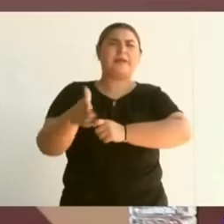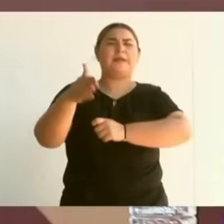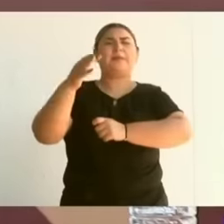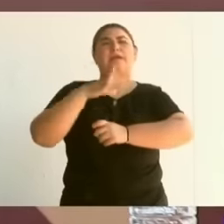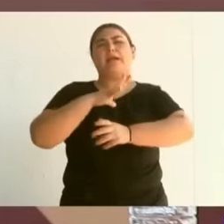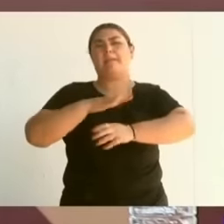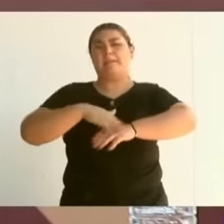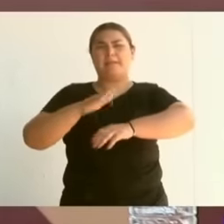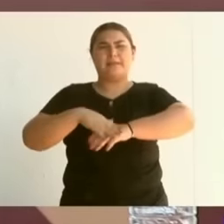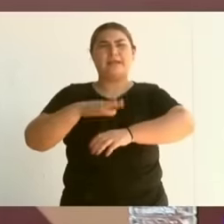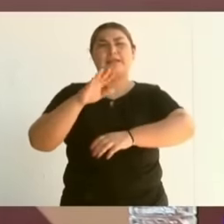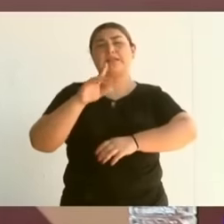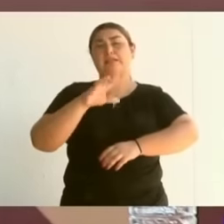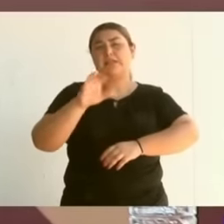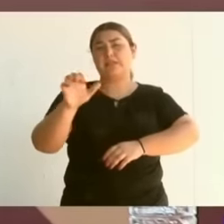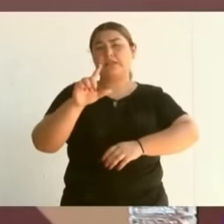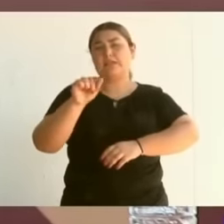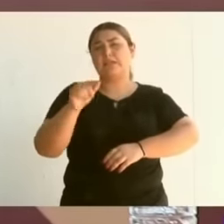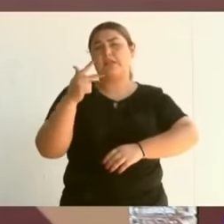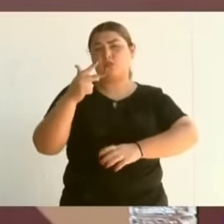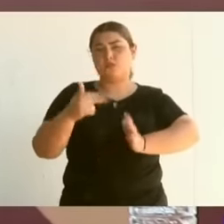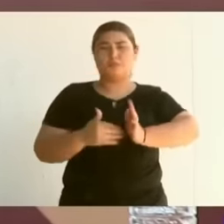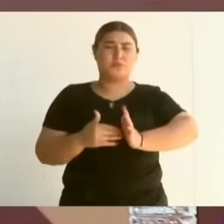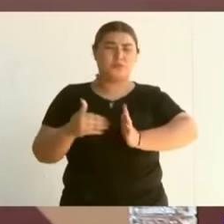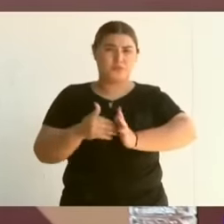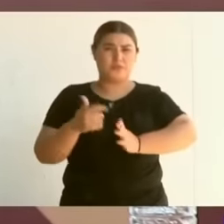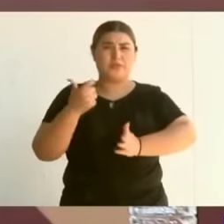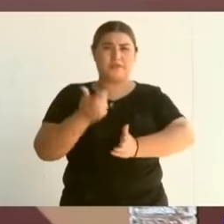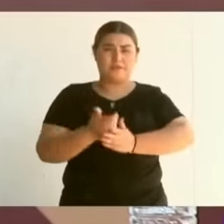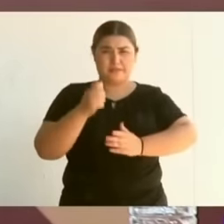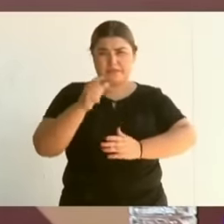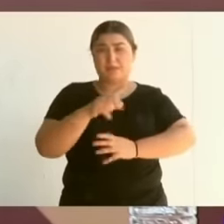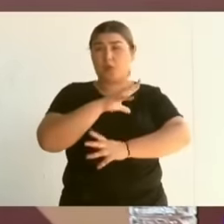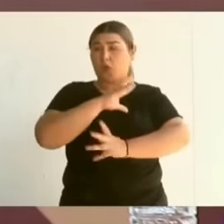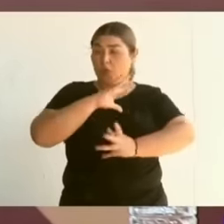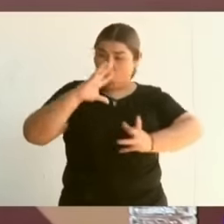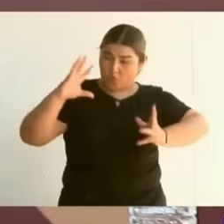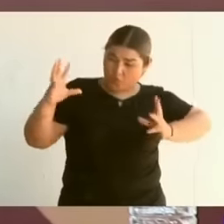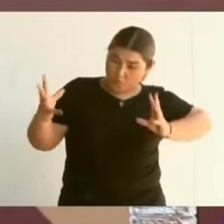pesos in its entirety with all the infrastructure works that have been carried out within the framework